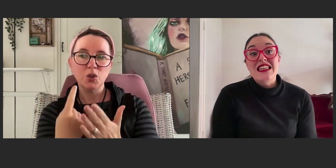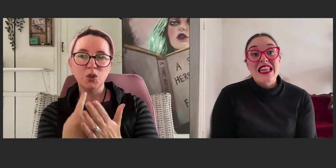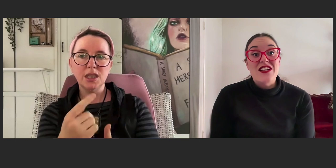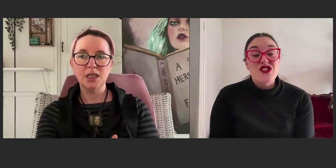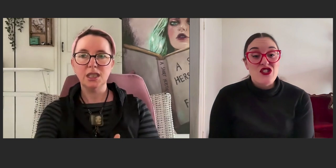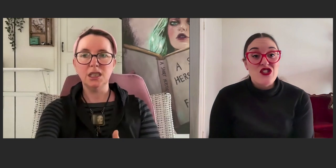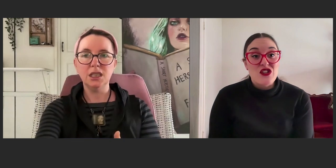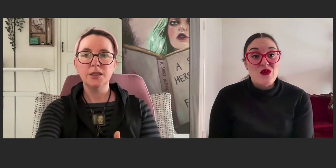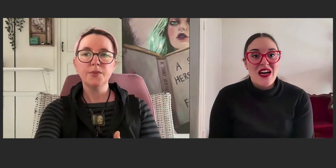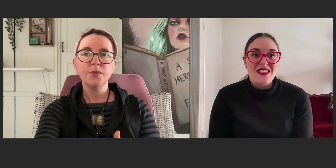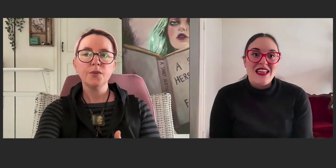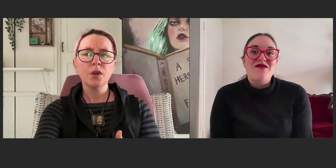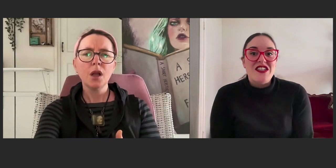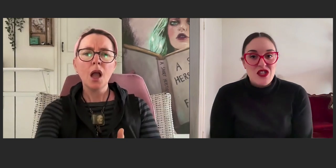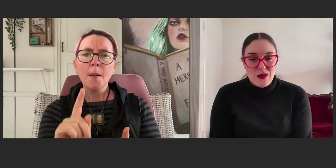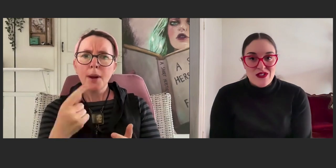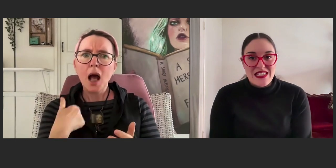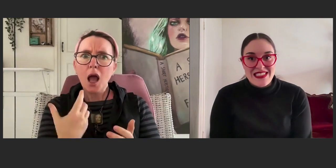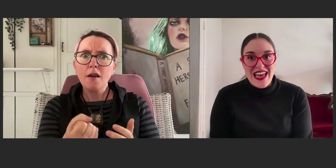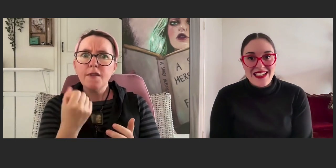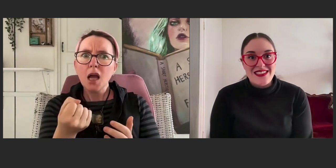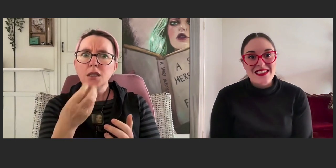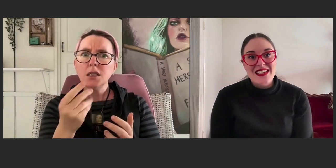led to eventual success.